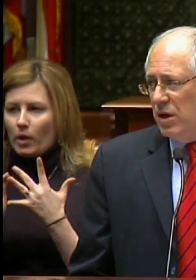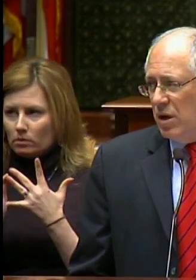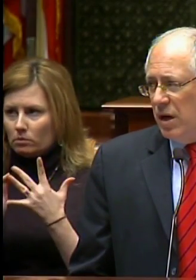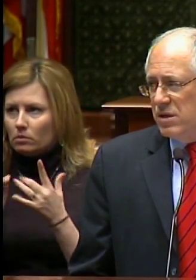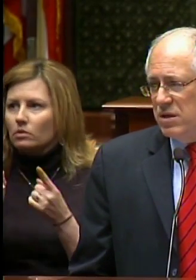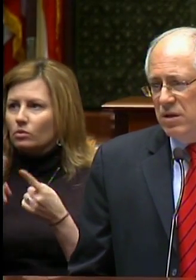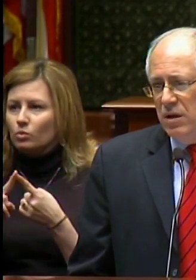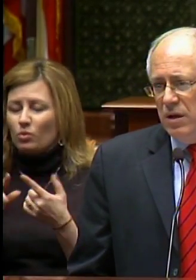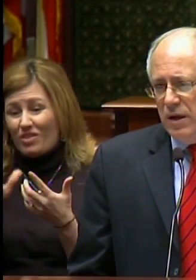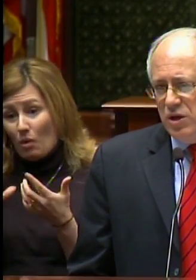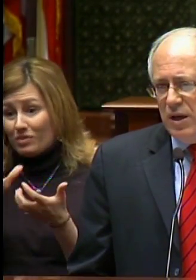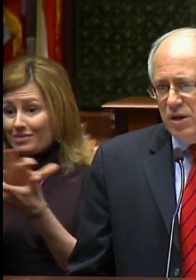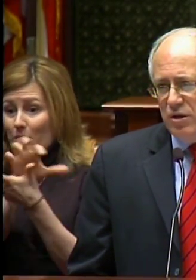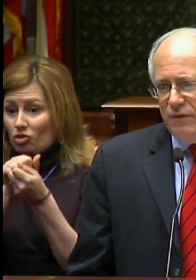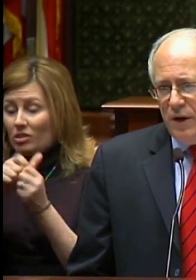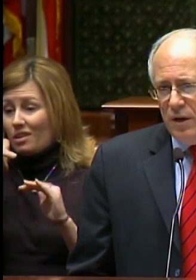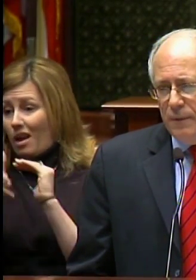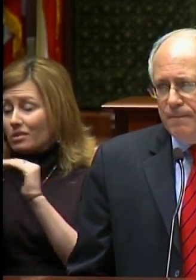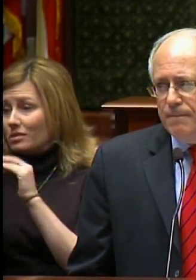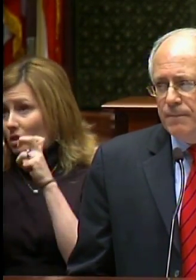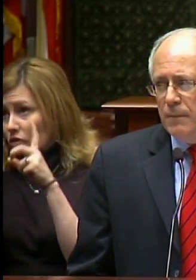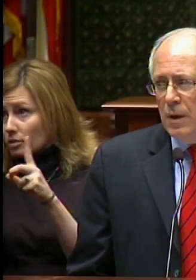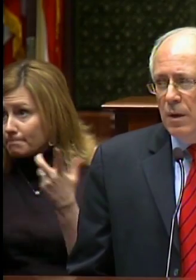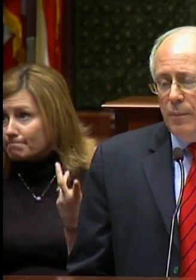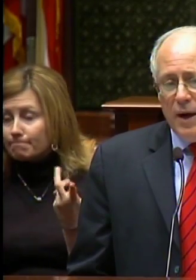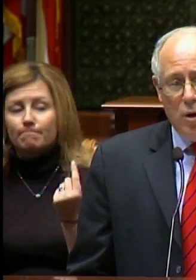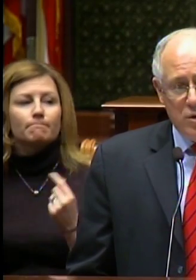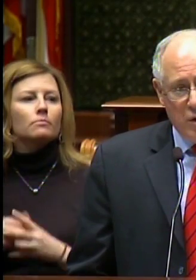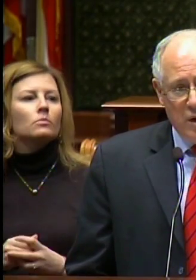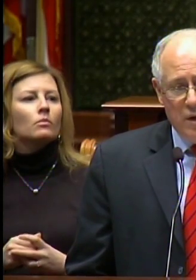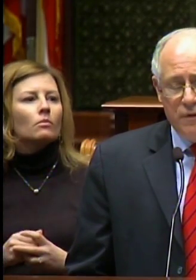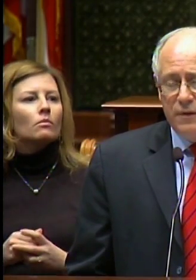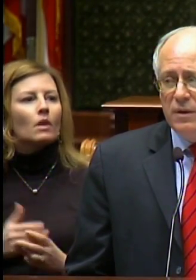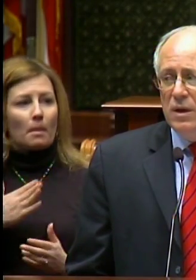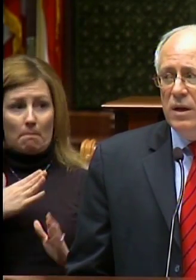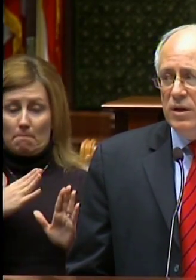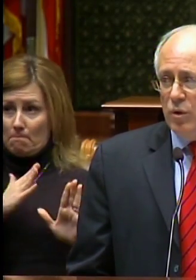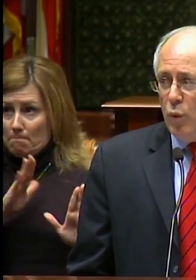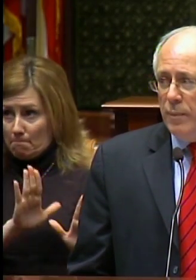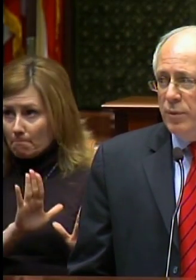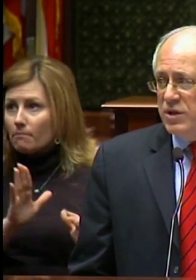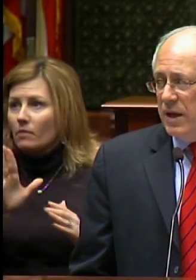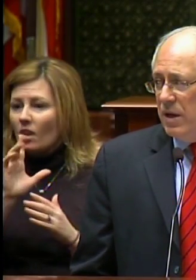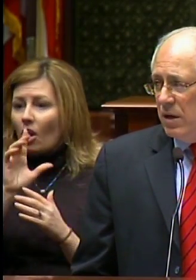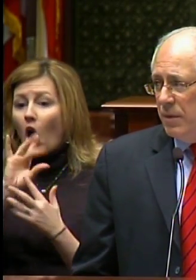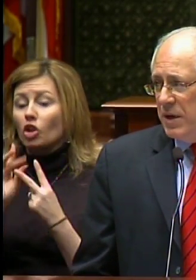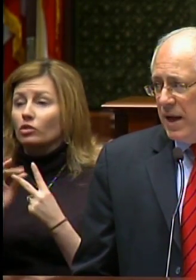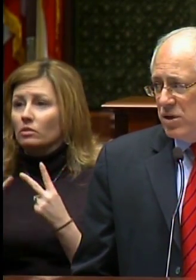cuts in education funding. My alternative is a one percent income tax